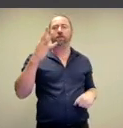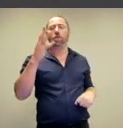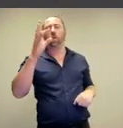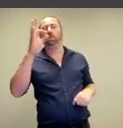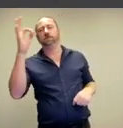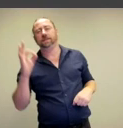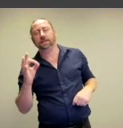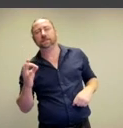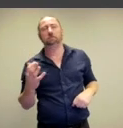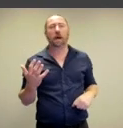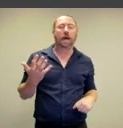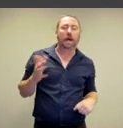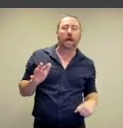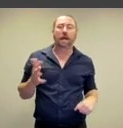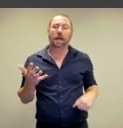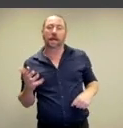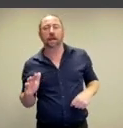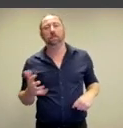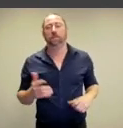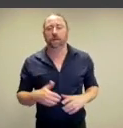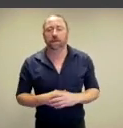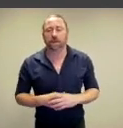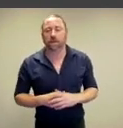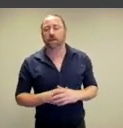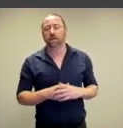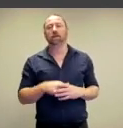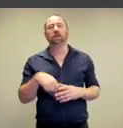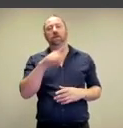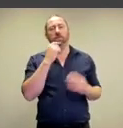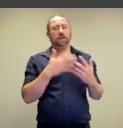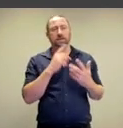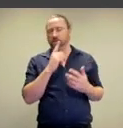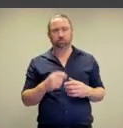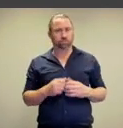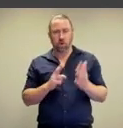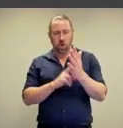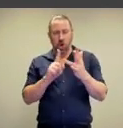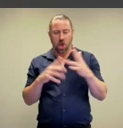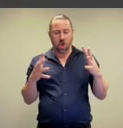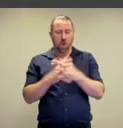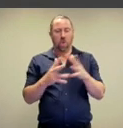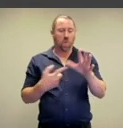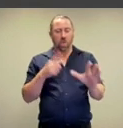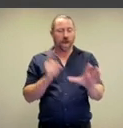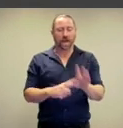on yes, 34% on maybe